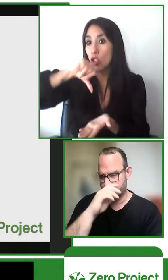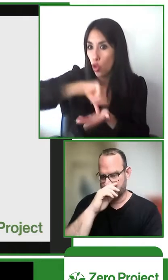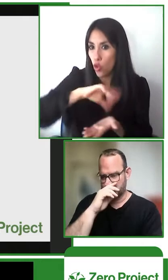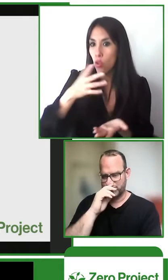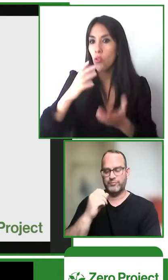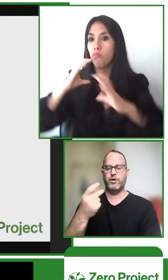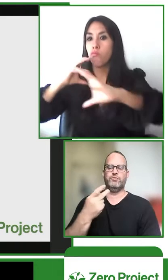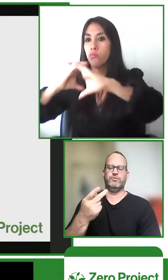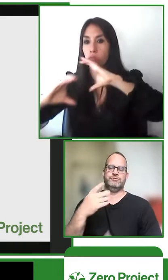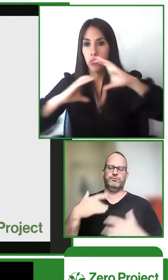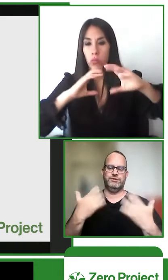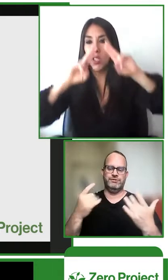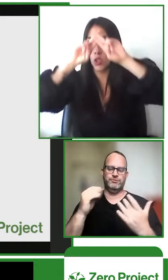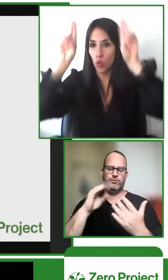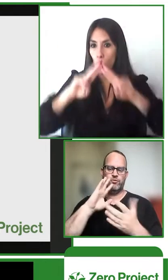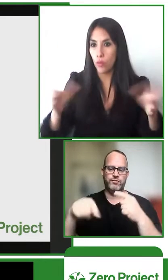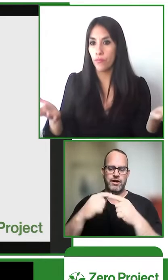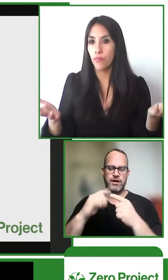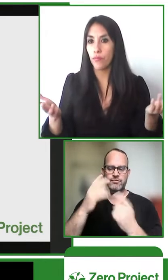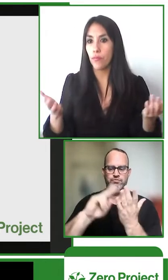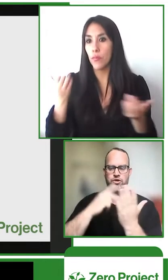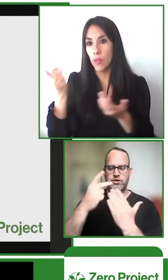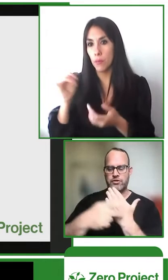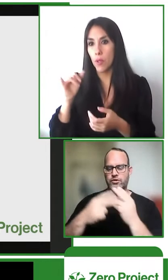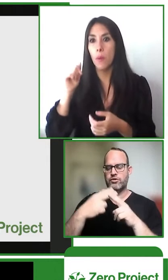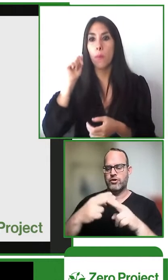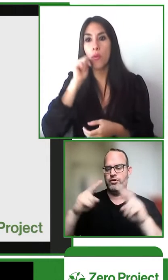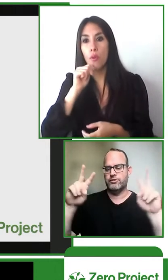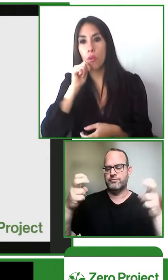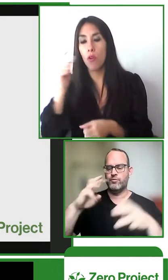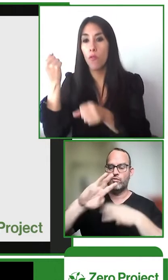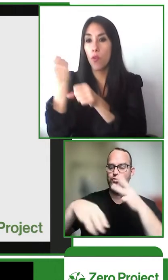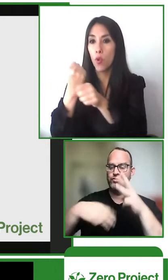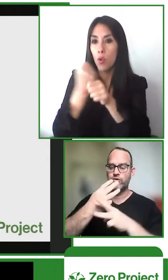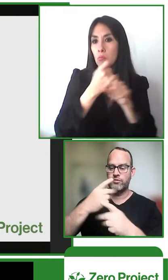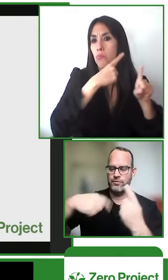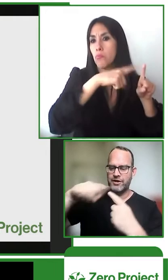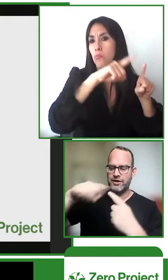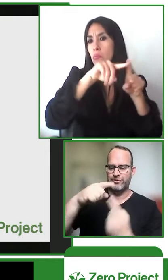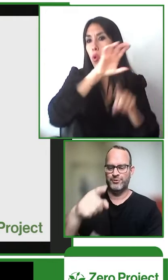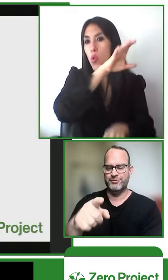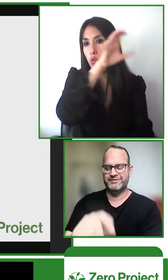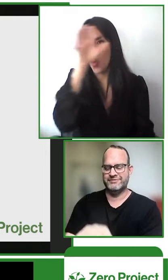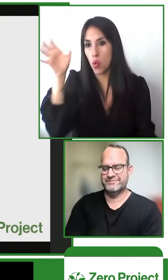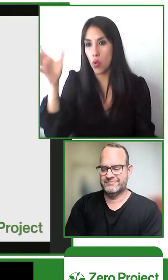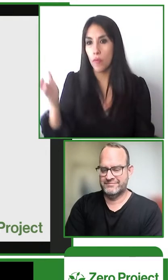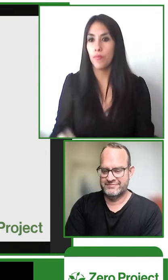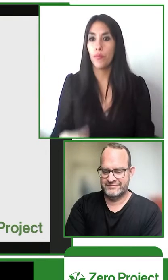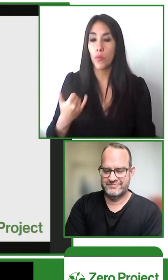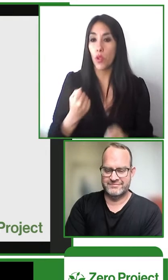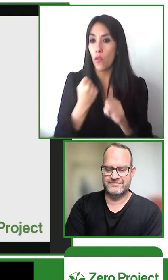education focused projects the two of us today are thrilled to present our project called